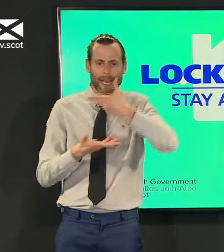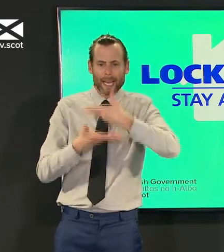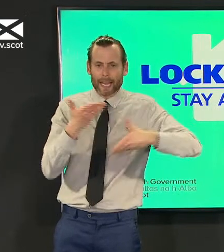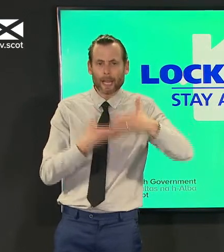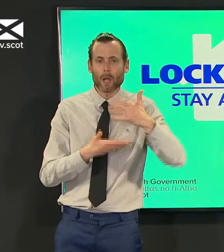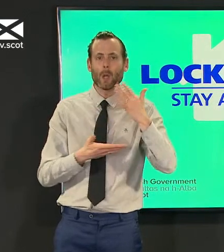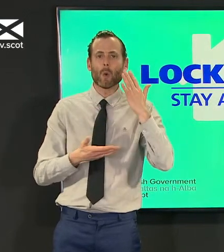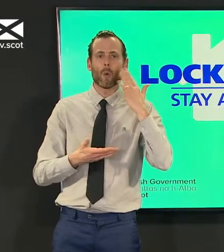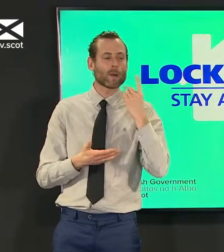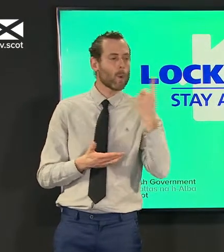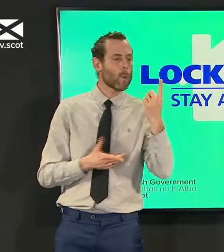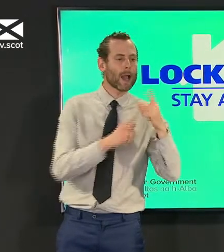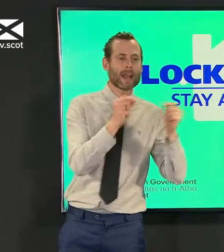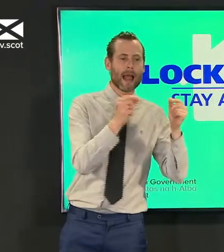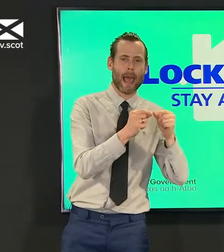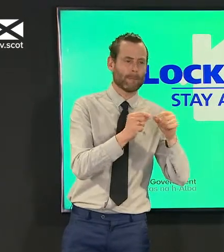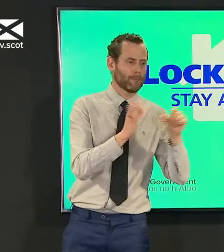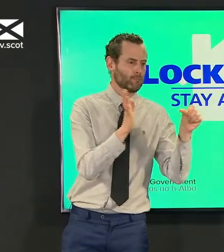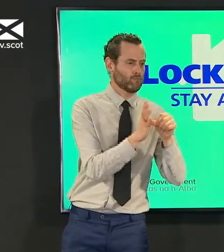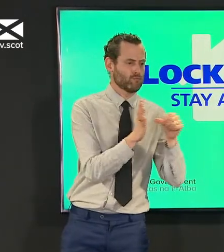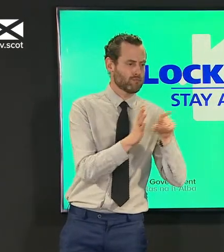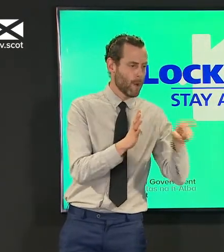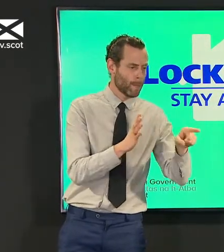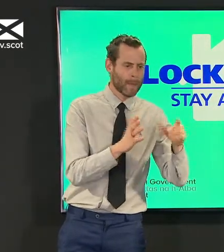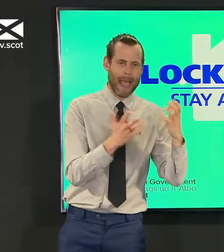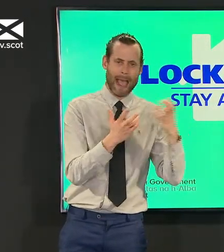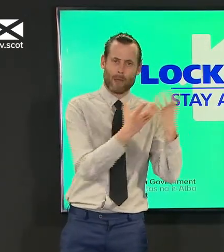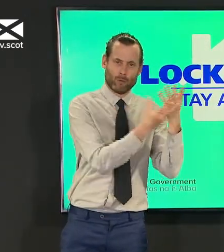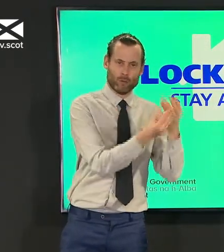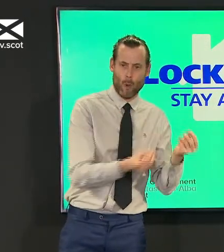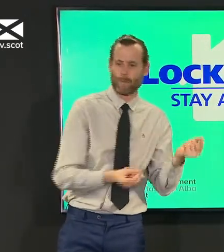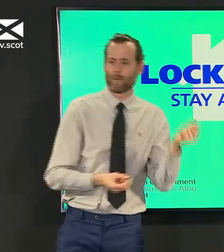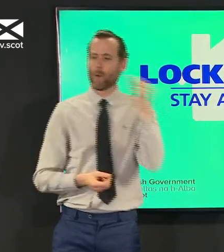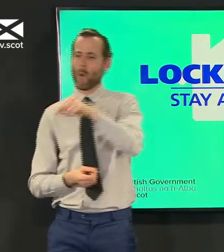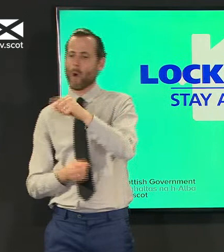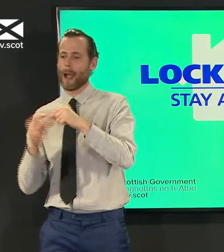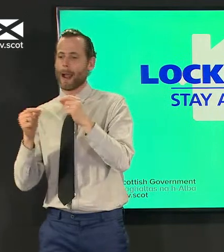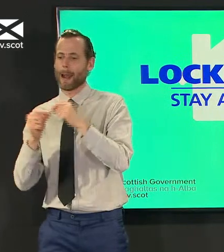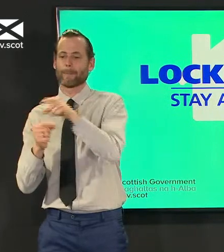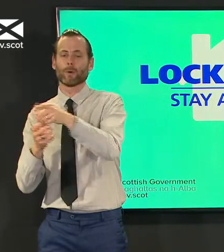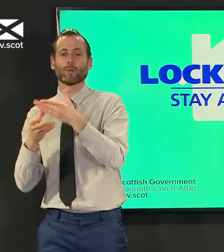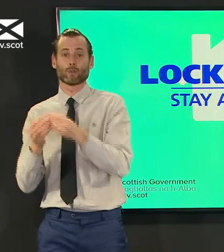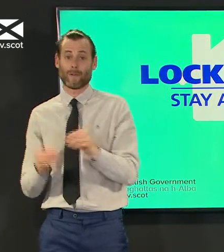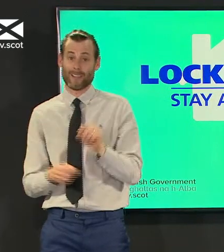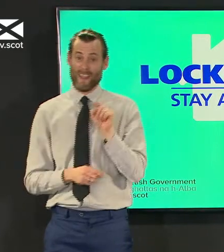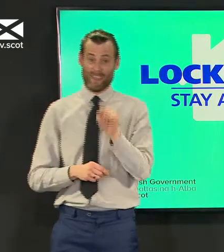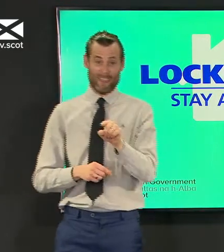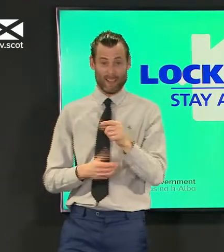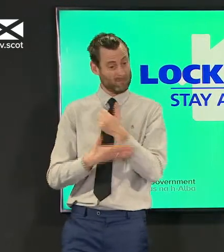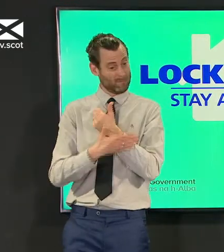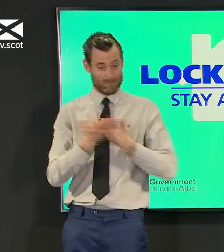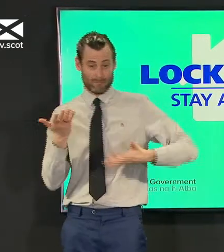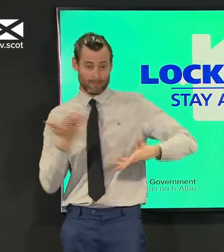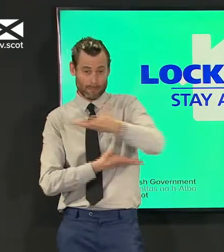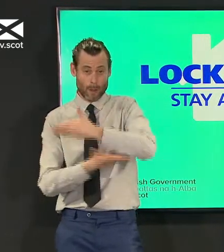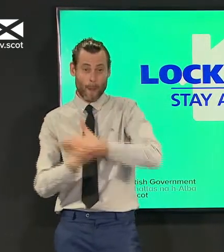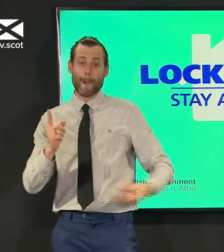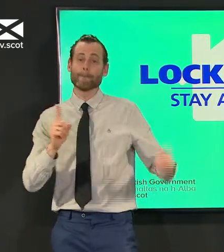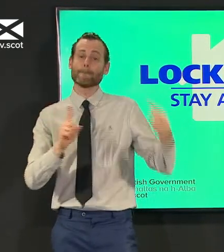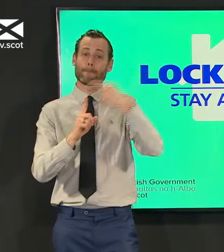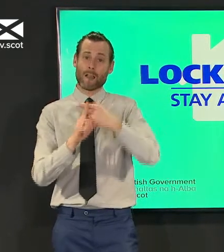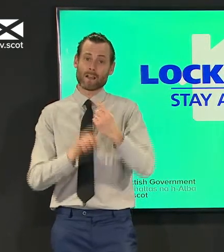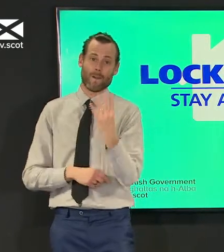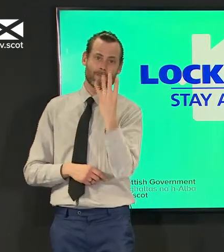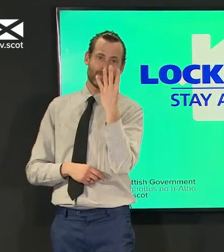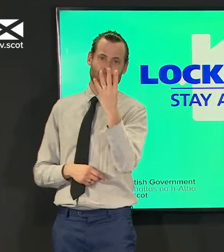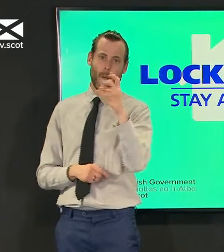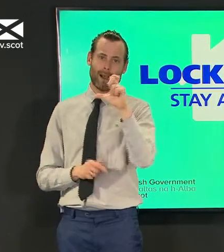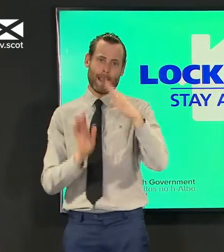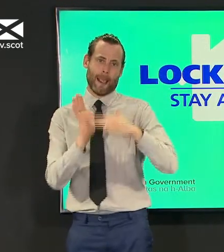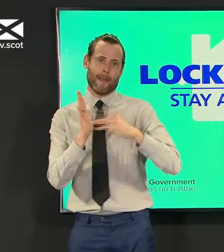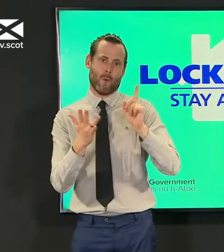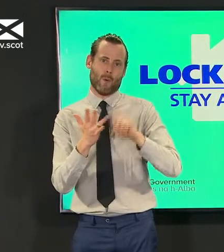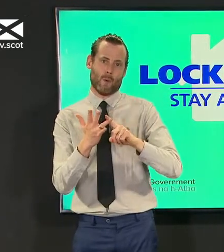in one lab or another lap that's just politicians behind that are four cmos the clinical groups that